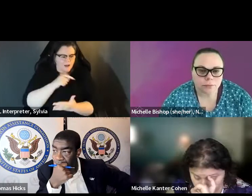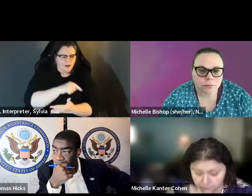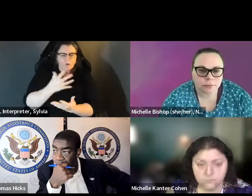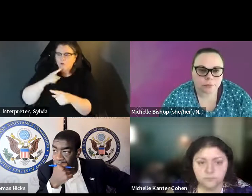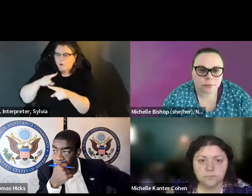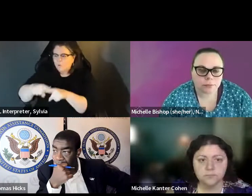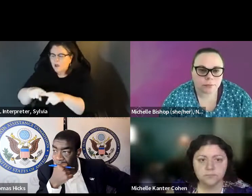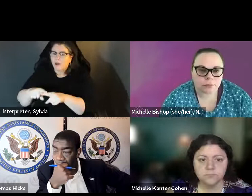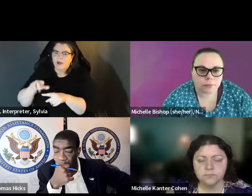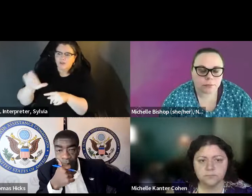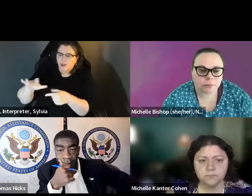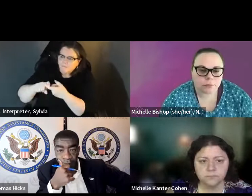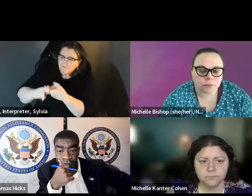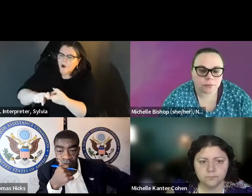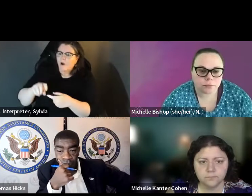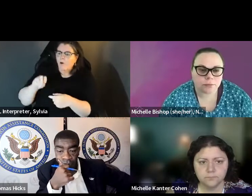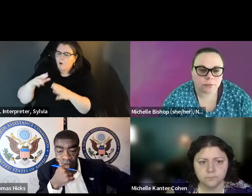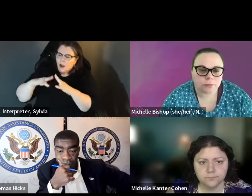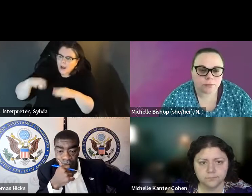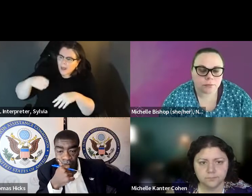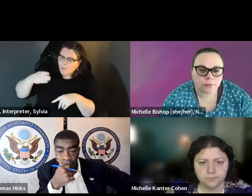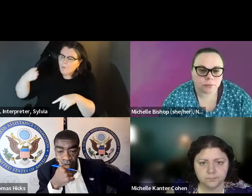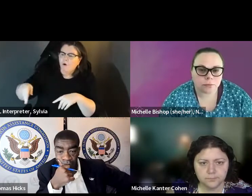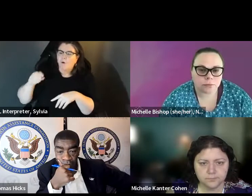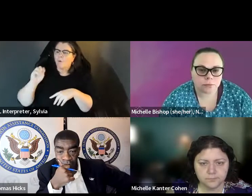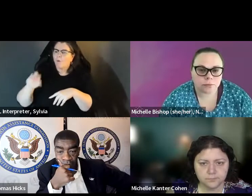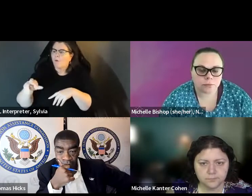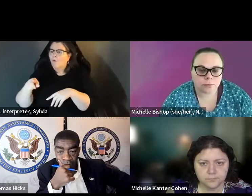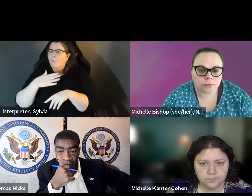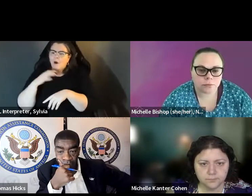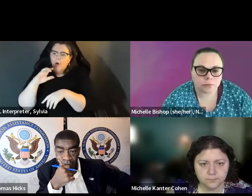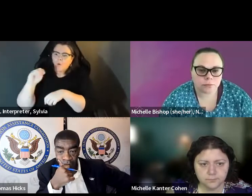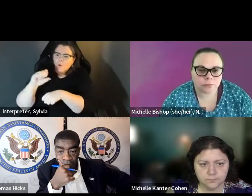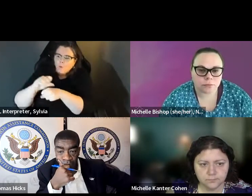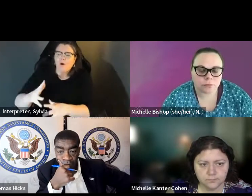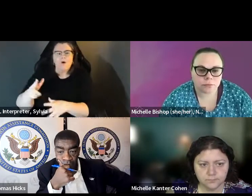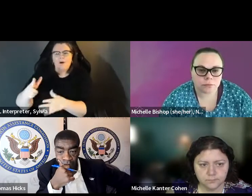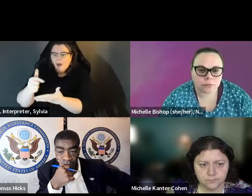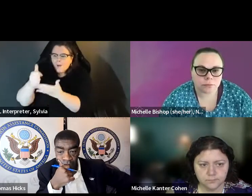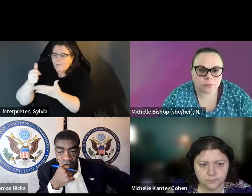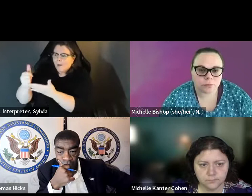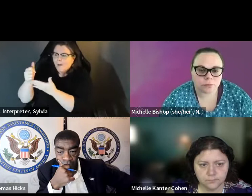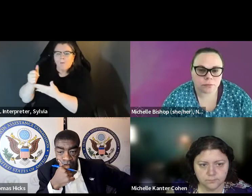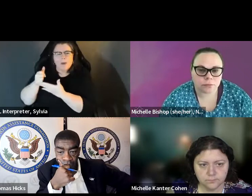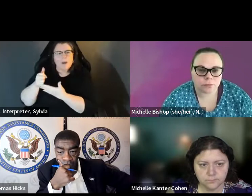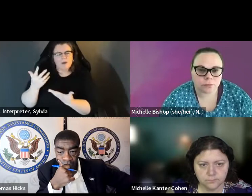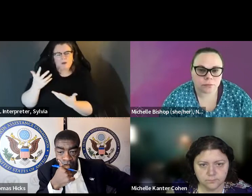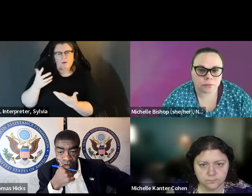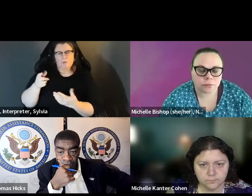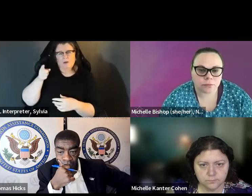one another in general. We know that people rely on friends, neighbours, colleagues for voter